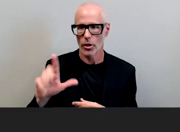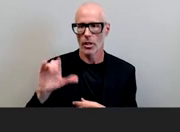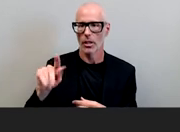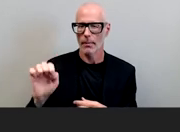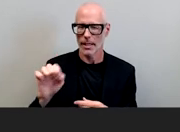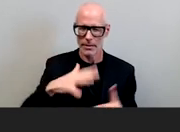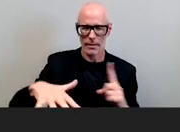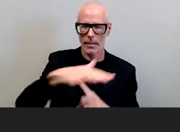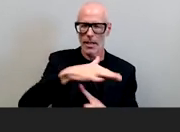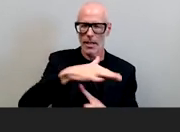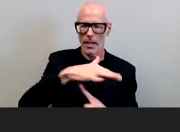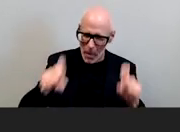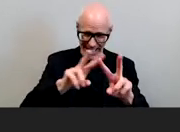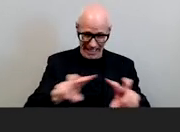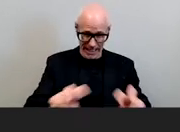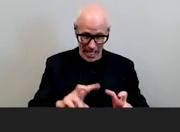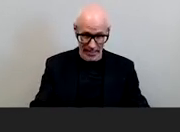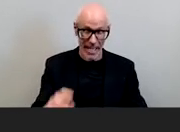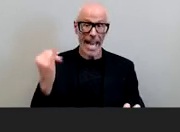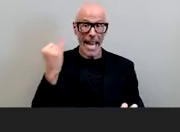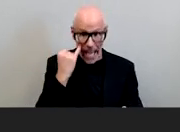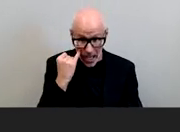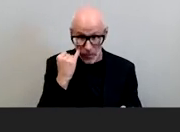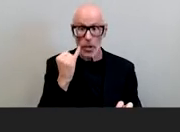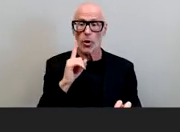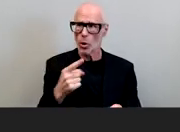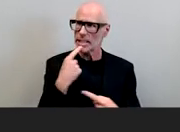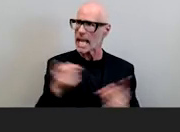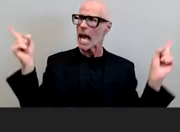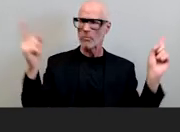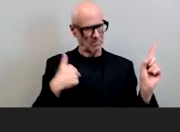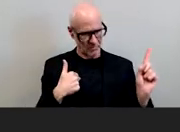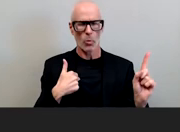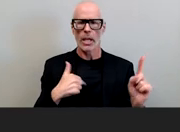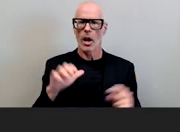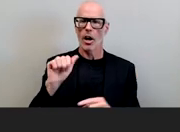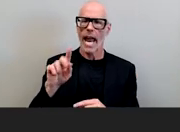racial climate if you are going to credibly claim that yours is an anti-racist institution but more